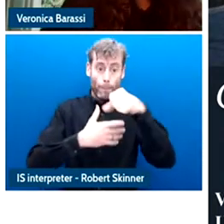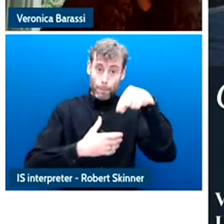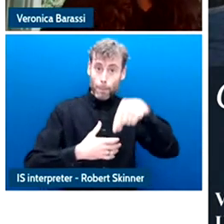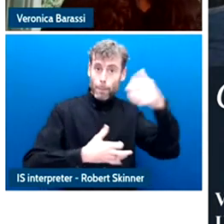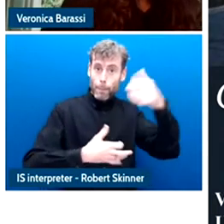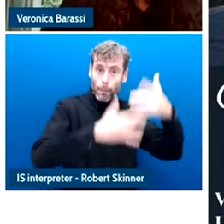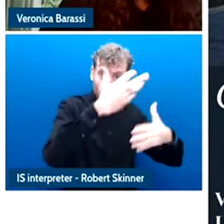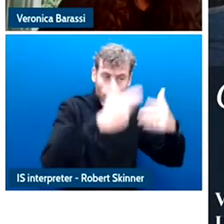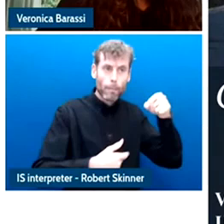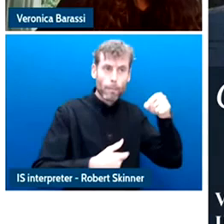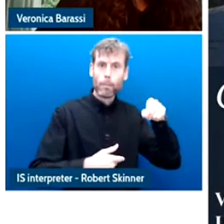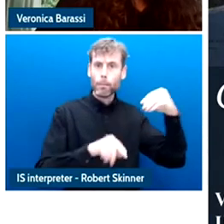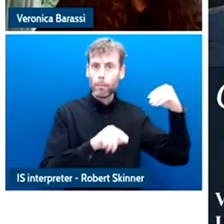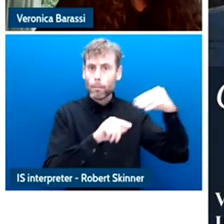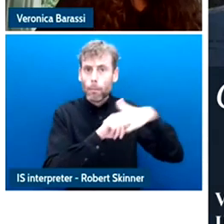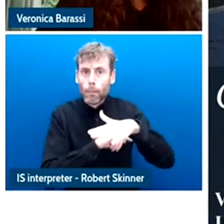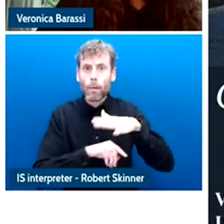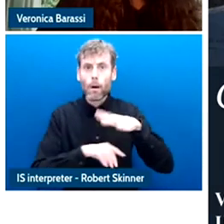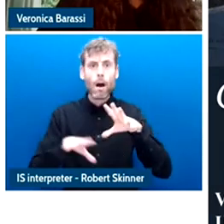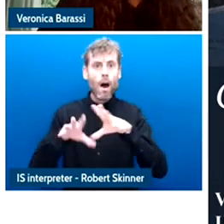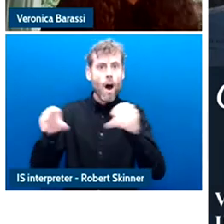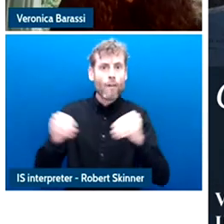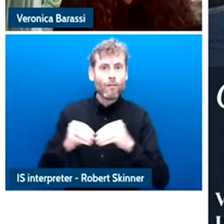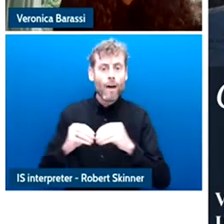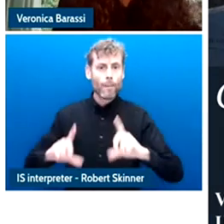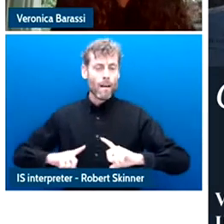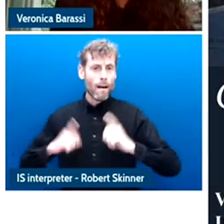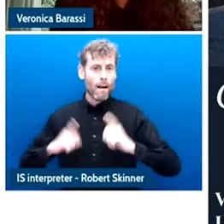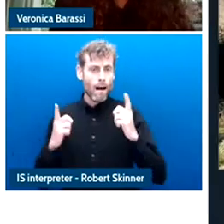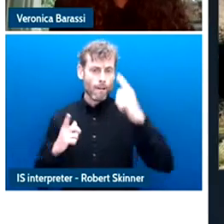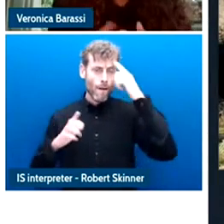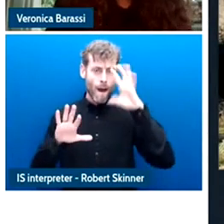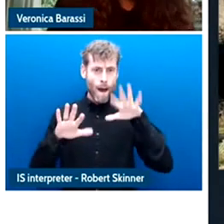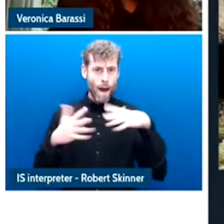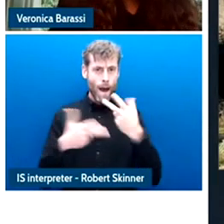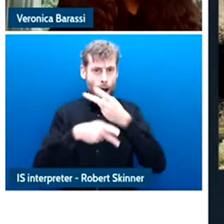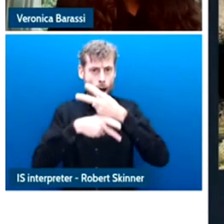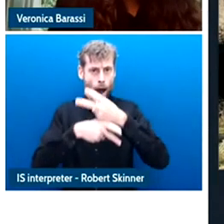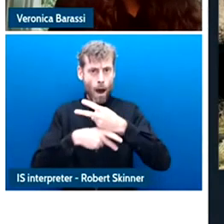dataization of family life and I want to start with a personal story.